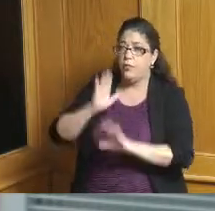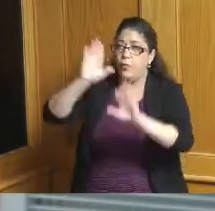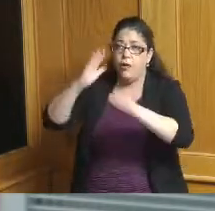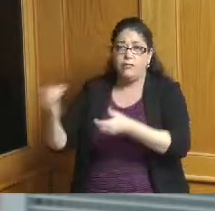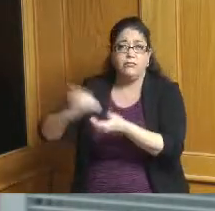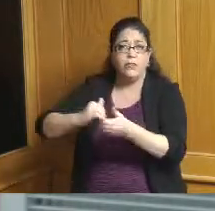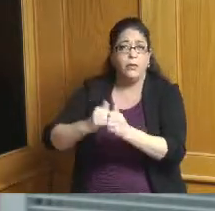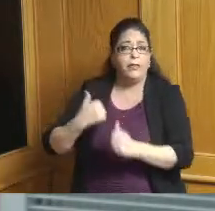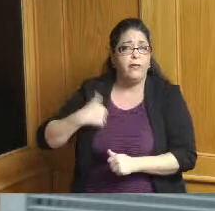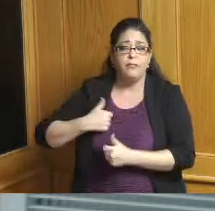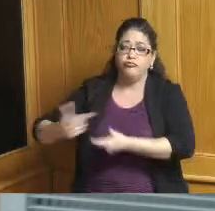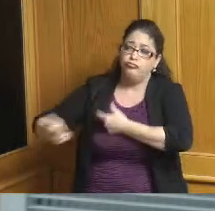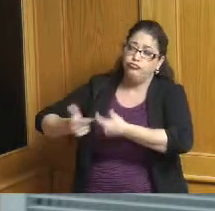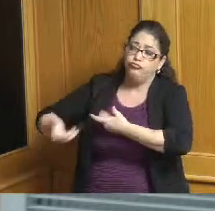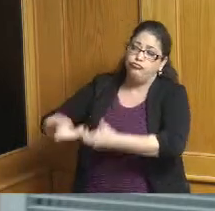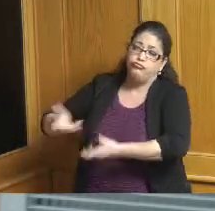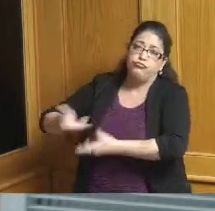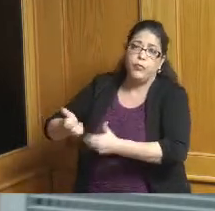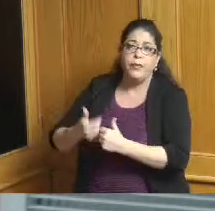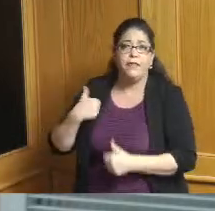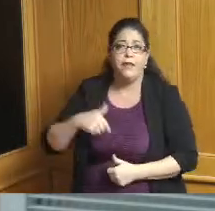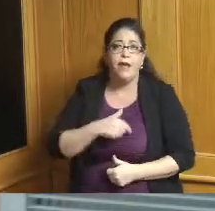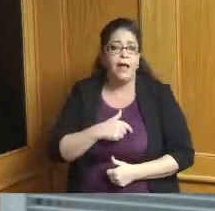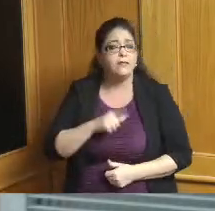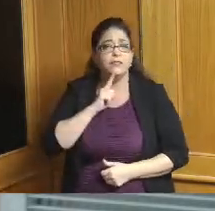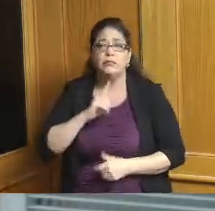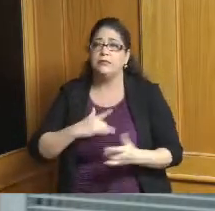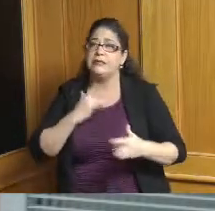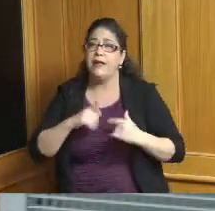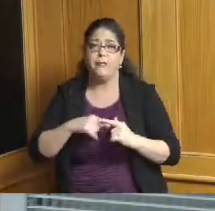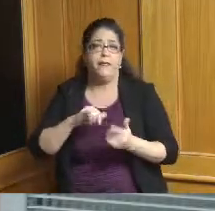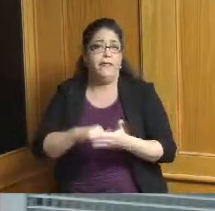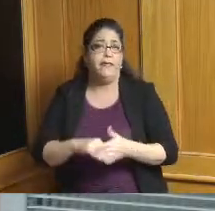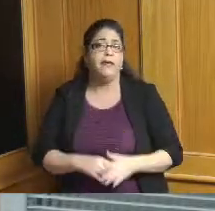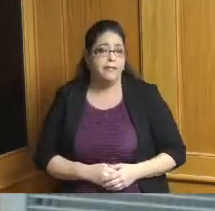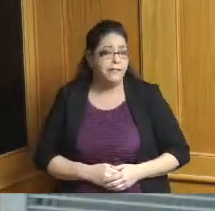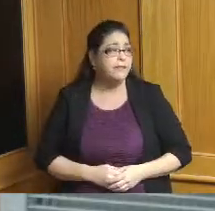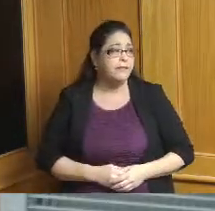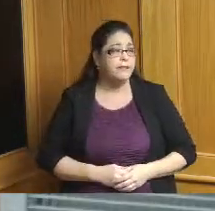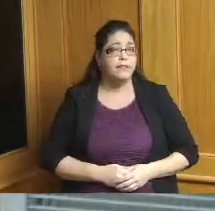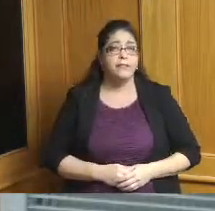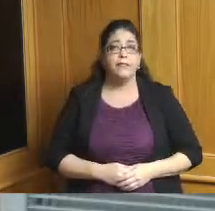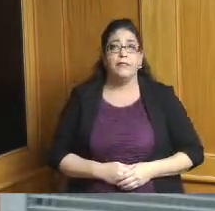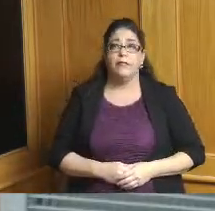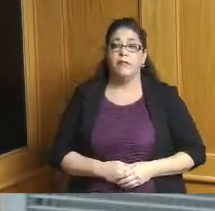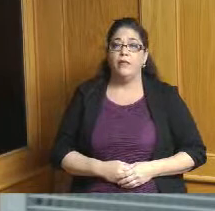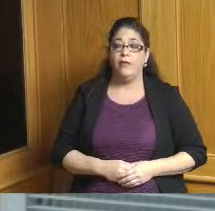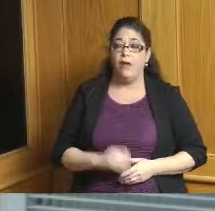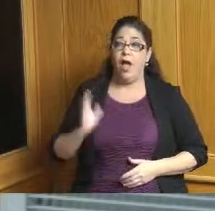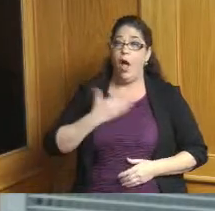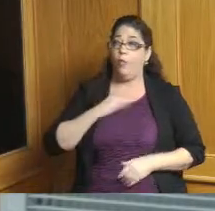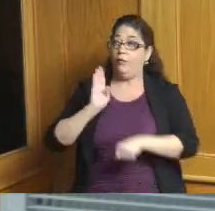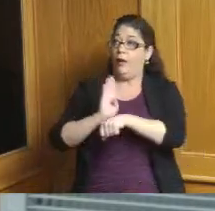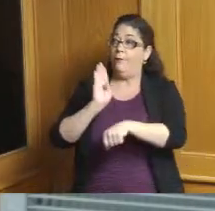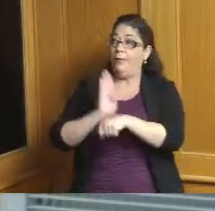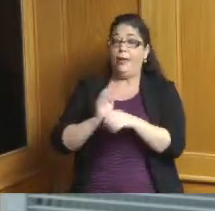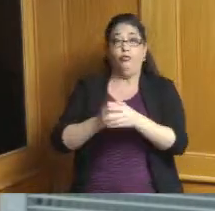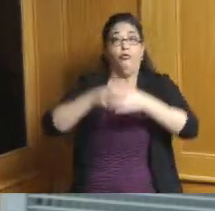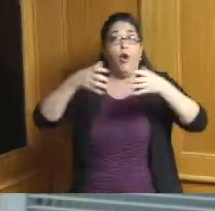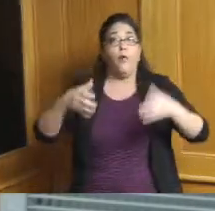on this and we're really excited about this deal expanding our company and growing although Covid